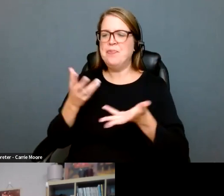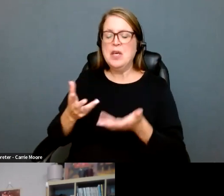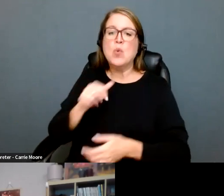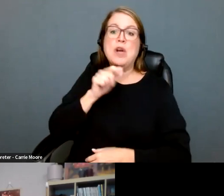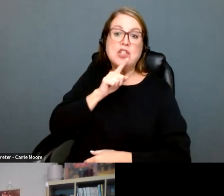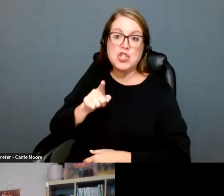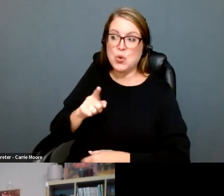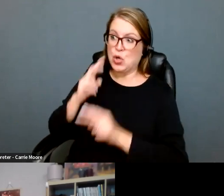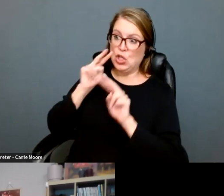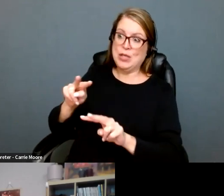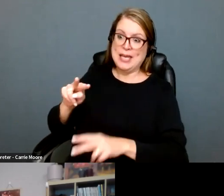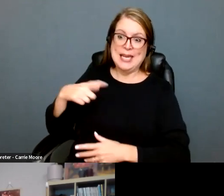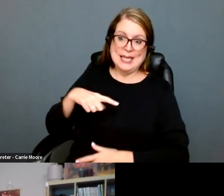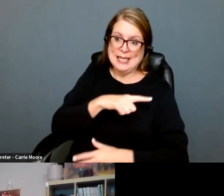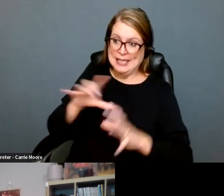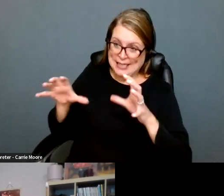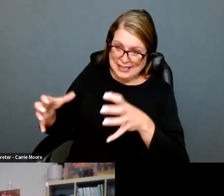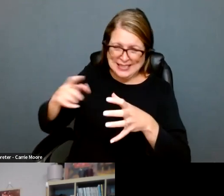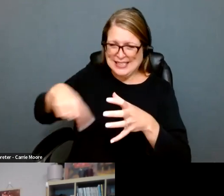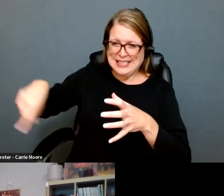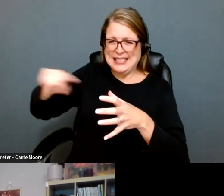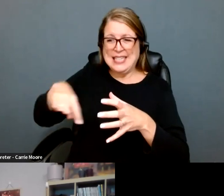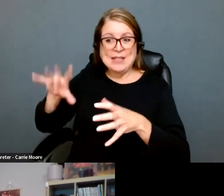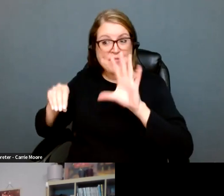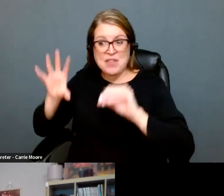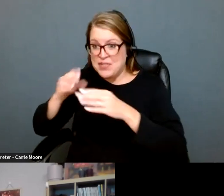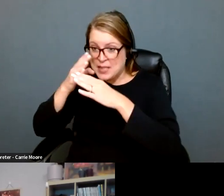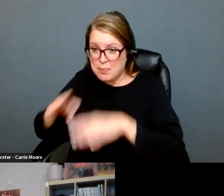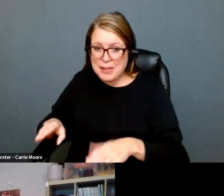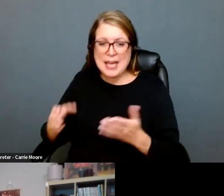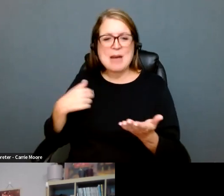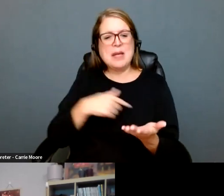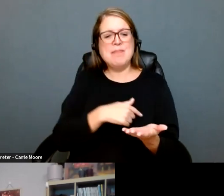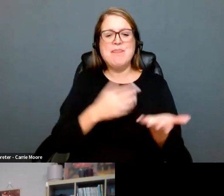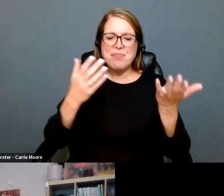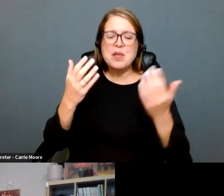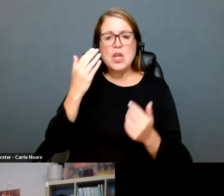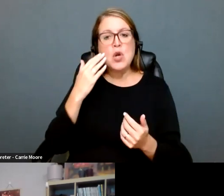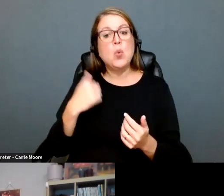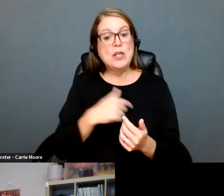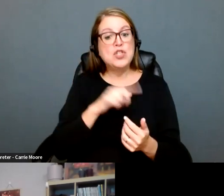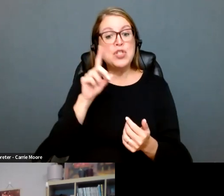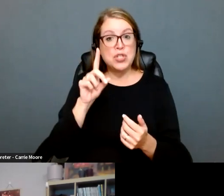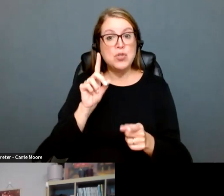do that. And so while we're providing support, you know, moving